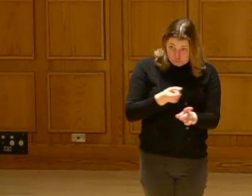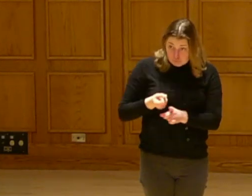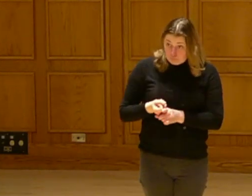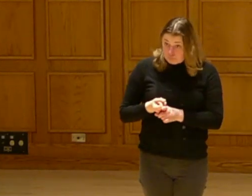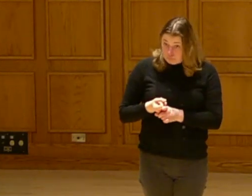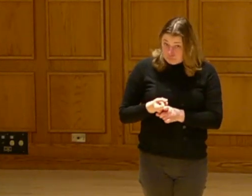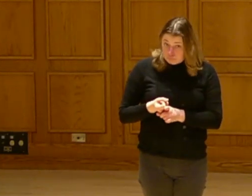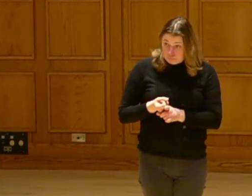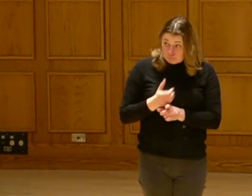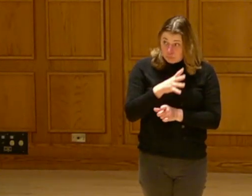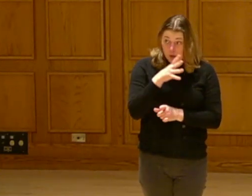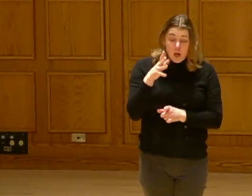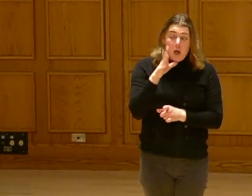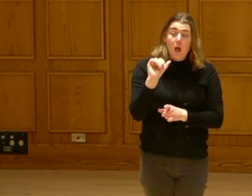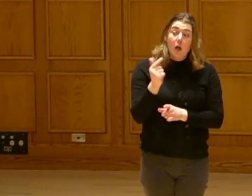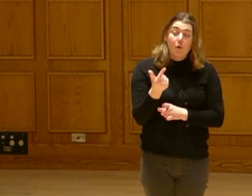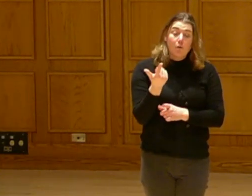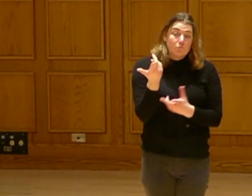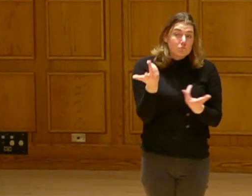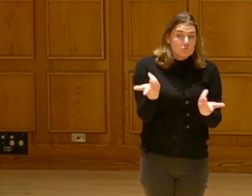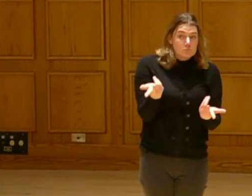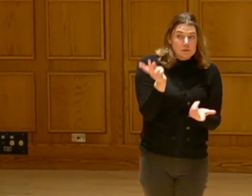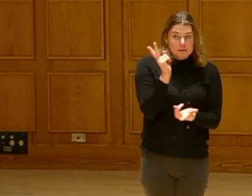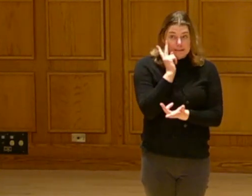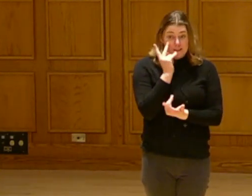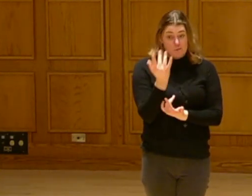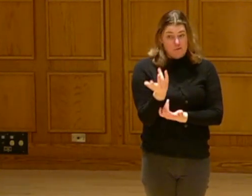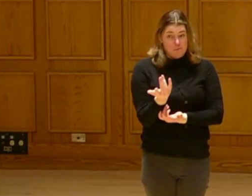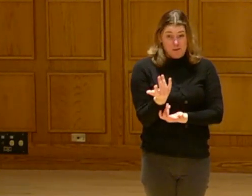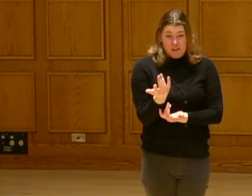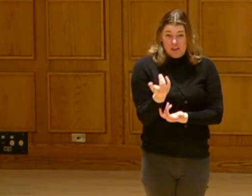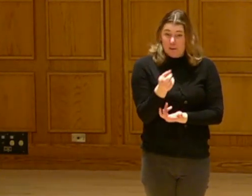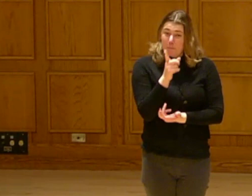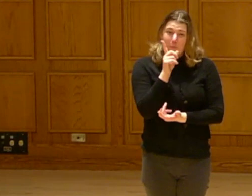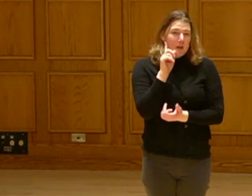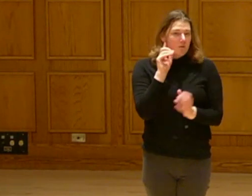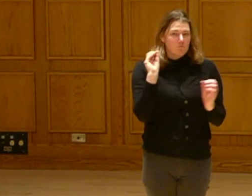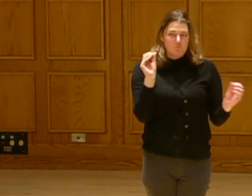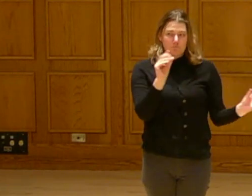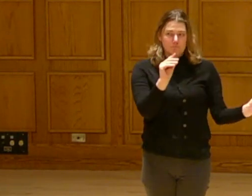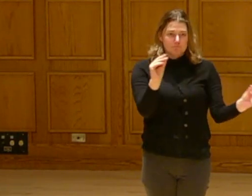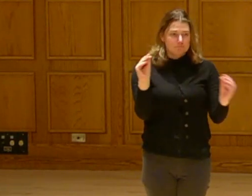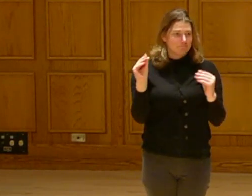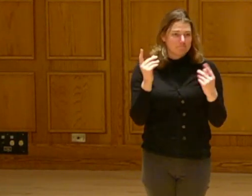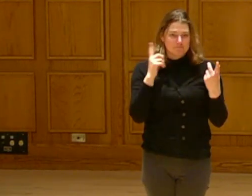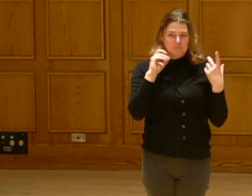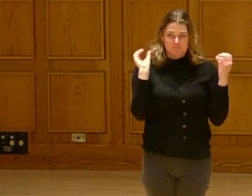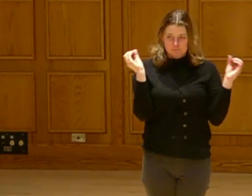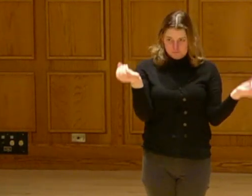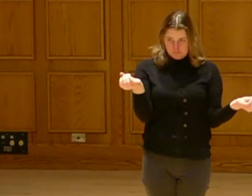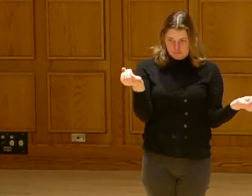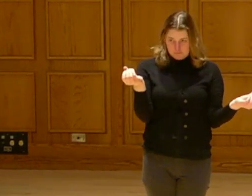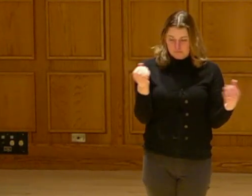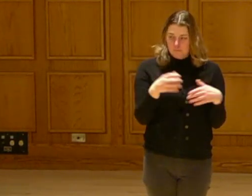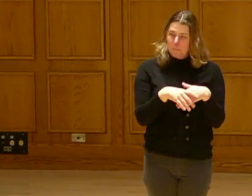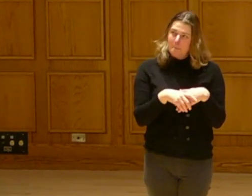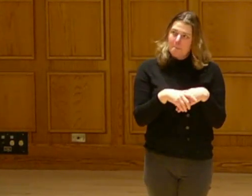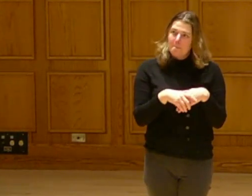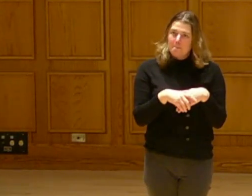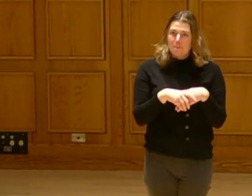We don't find out until April if the flood affected the agriculture for the country. That's not something that we talk about.